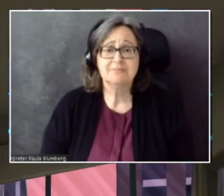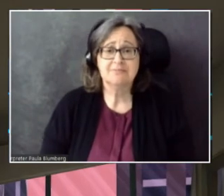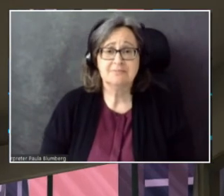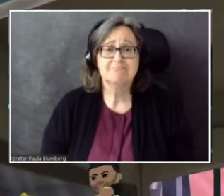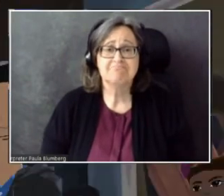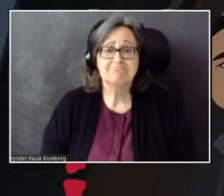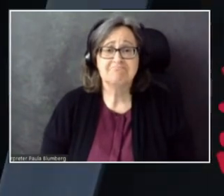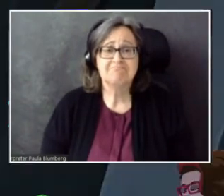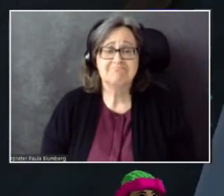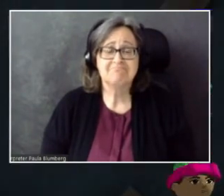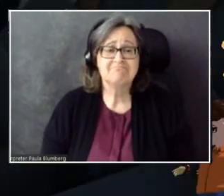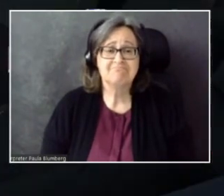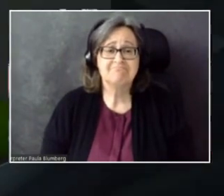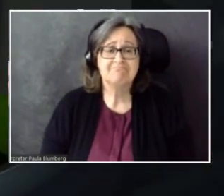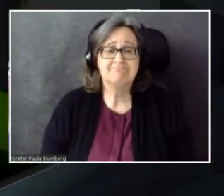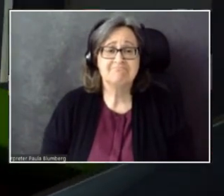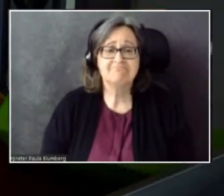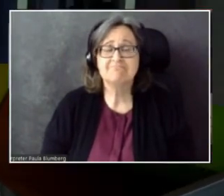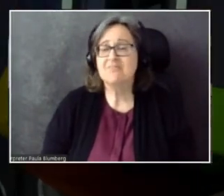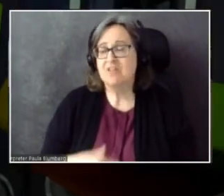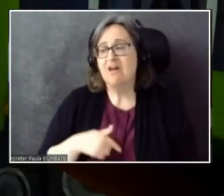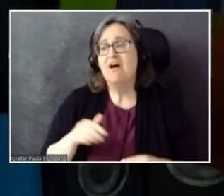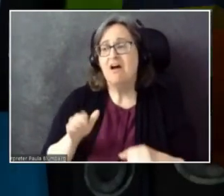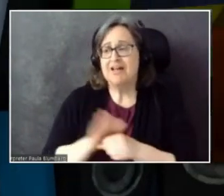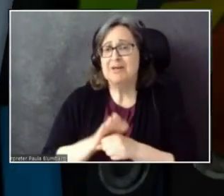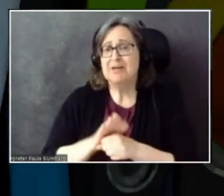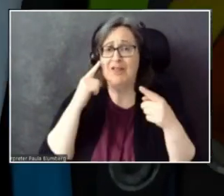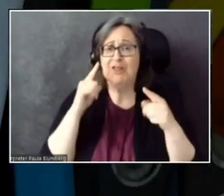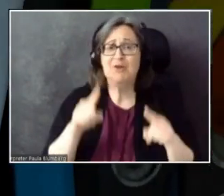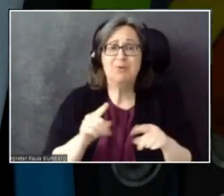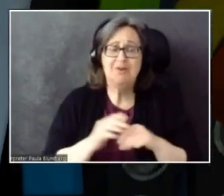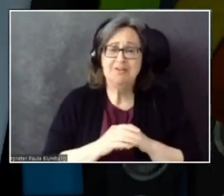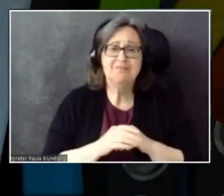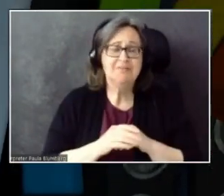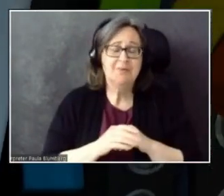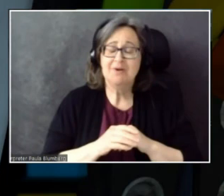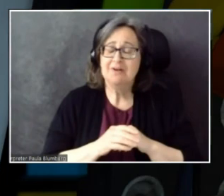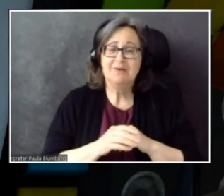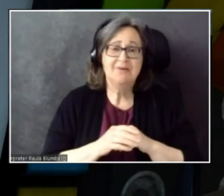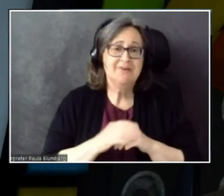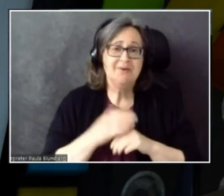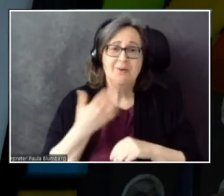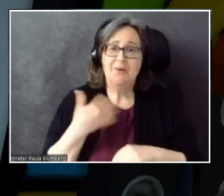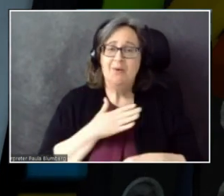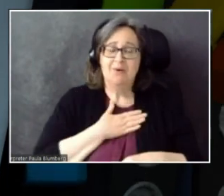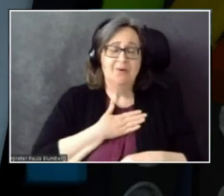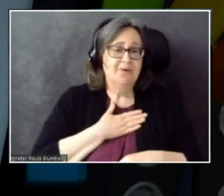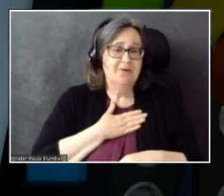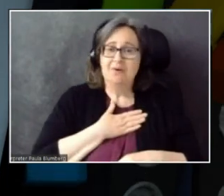And I completely agree. It's like... It's such an exciting feature.